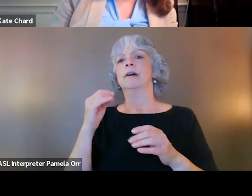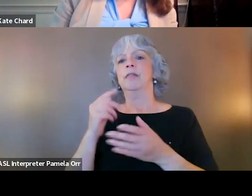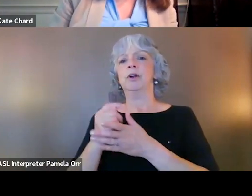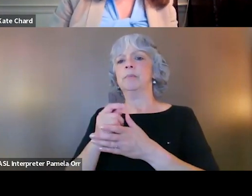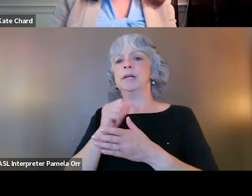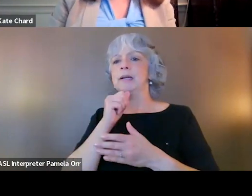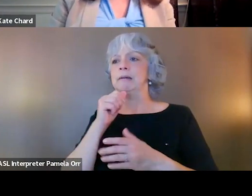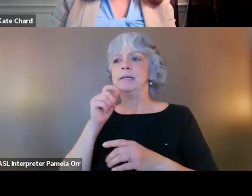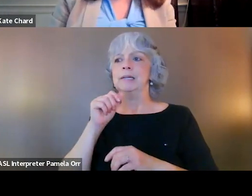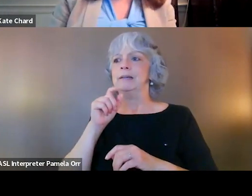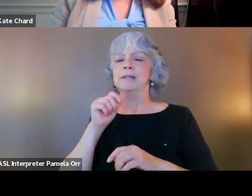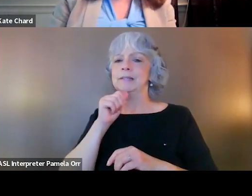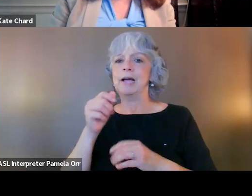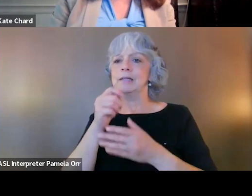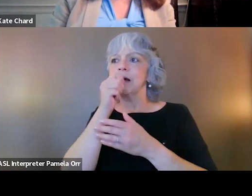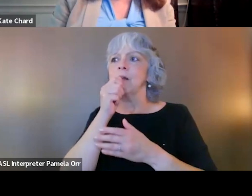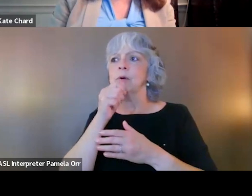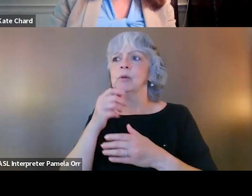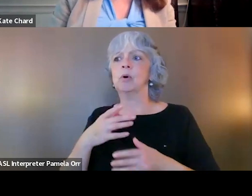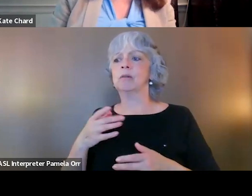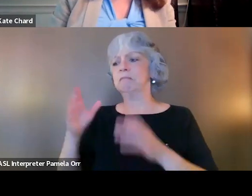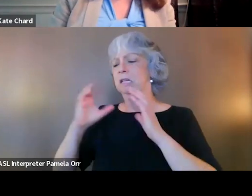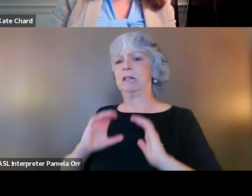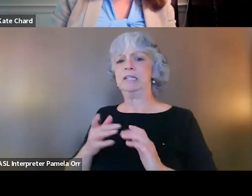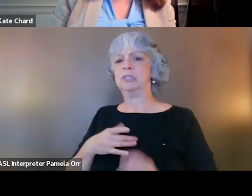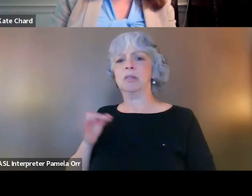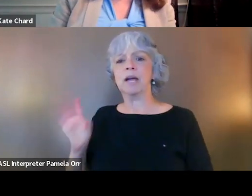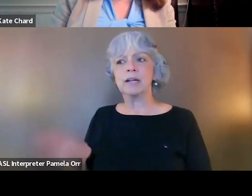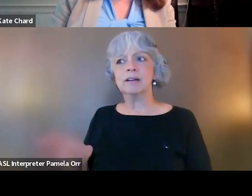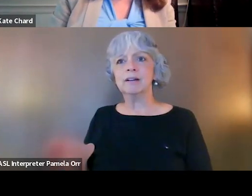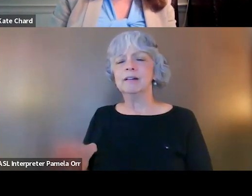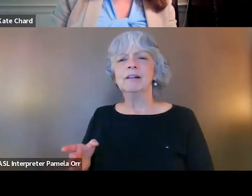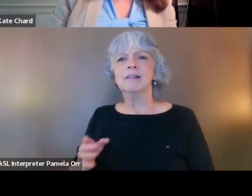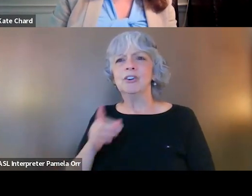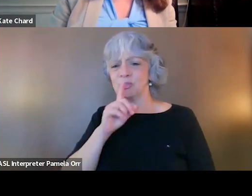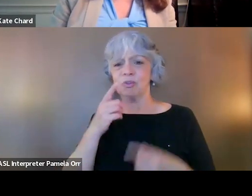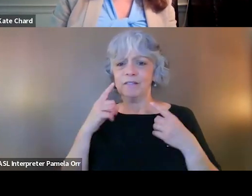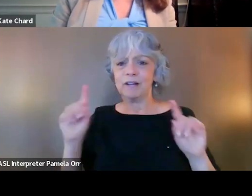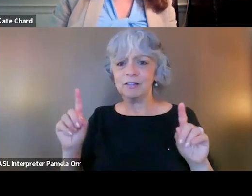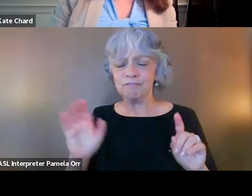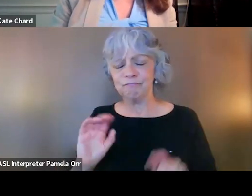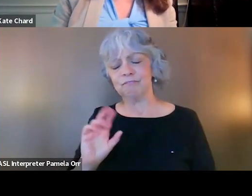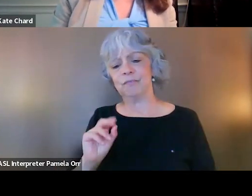then how useful is it? Because we don't want clients dropping out from treatments. Another therapy that was asked about